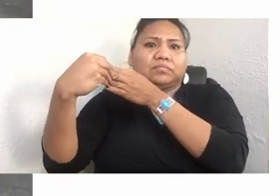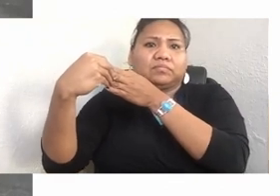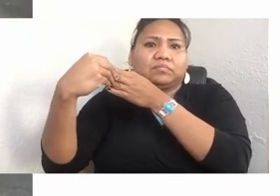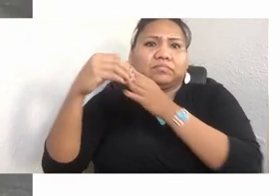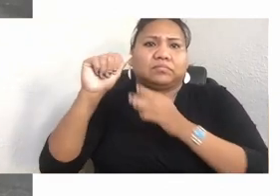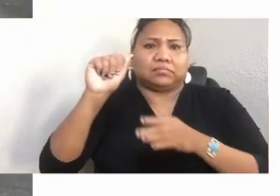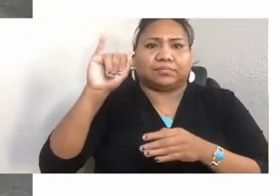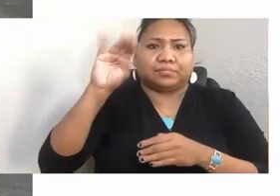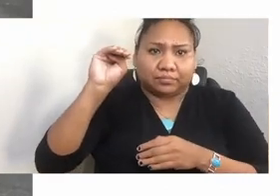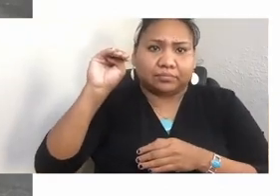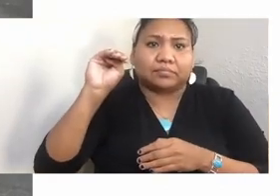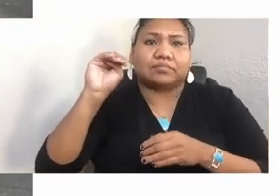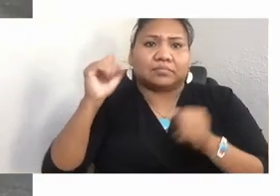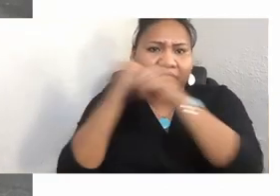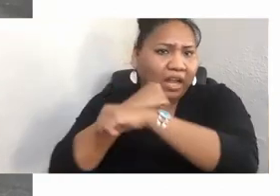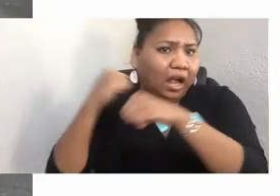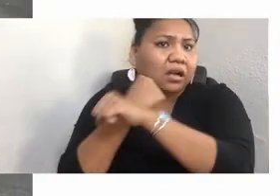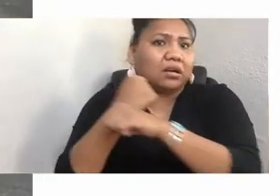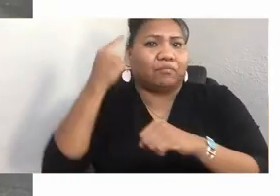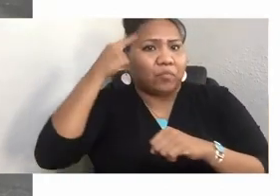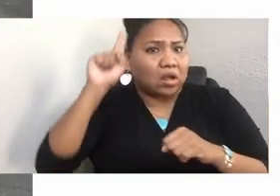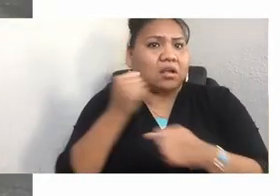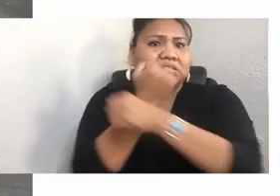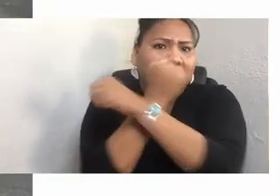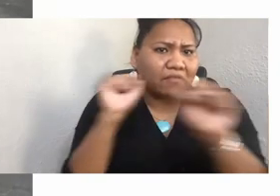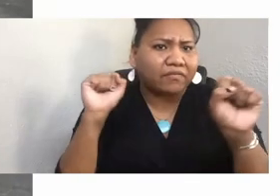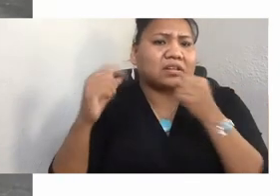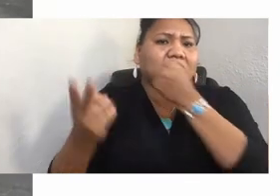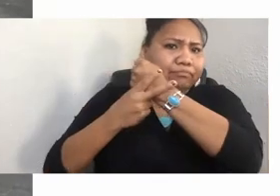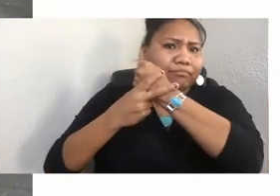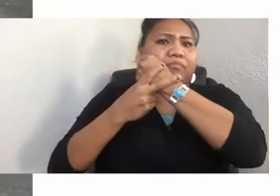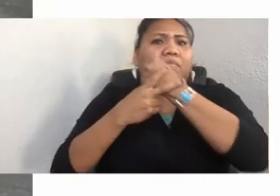with some of the most galvanizing and controversial civil rights activism of the 20th century,